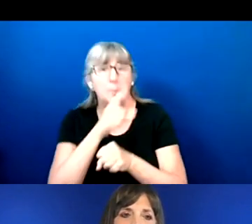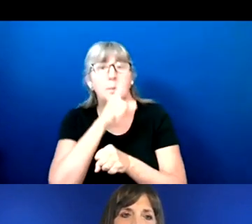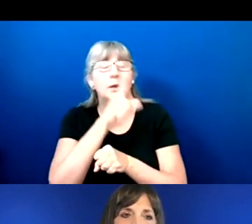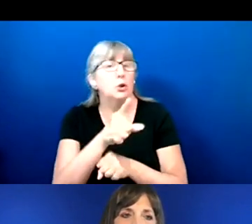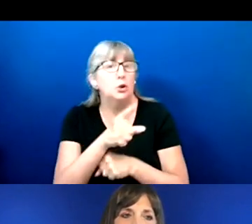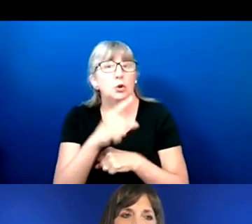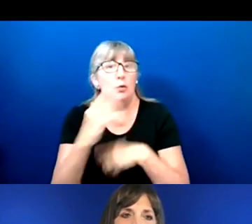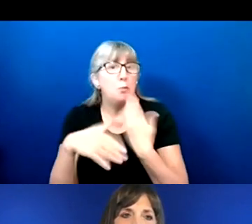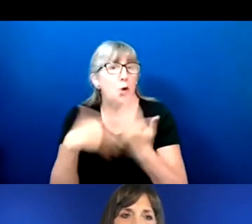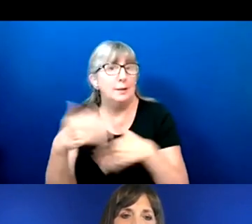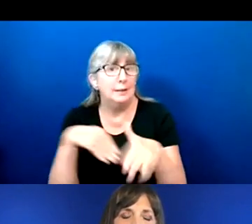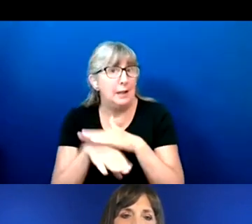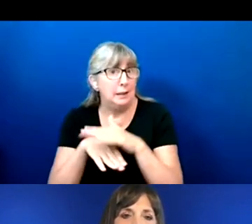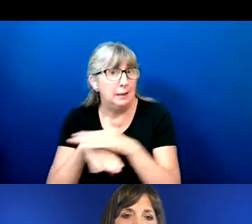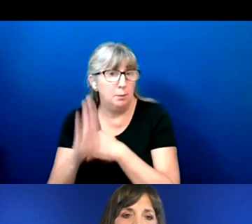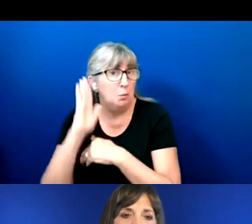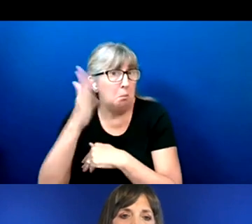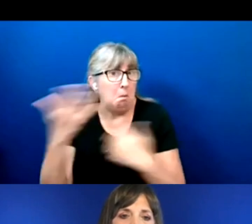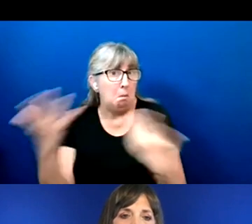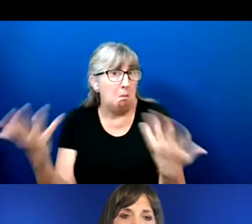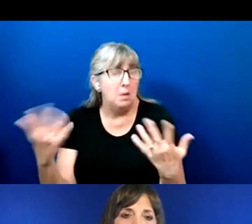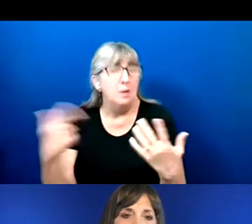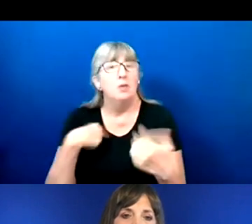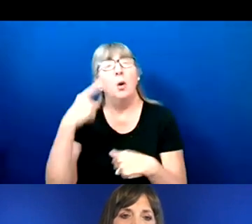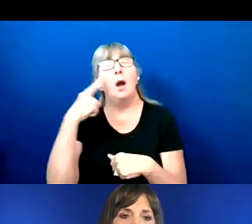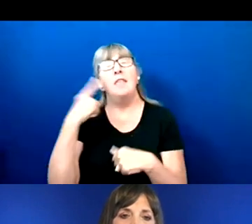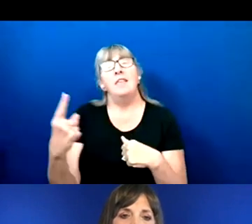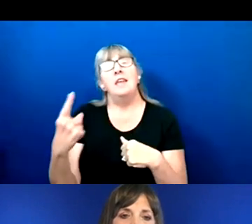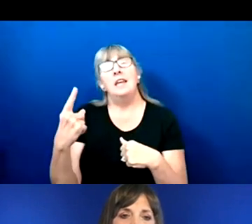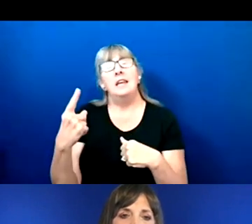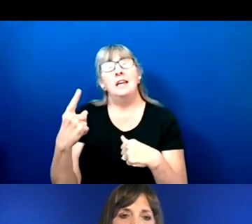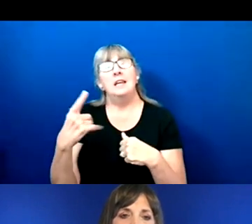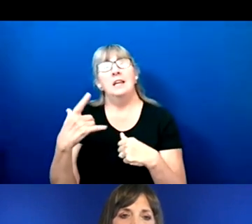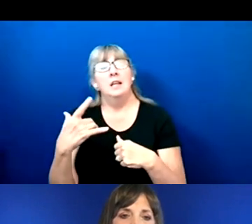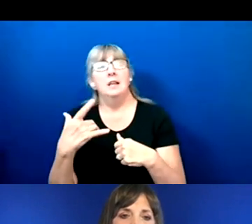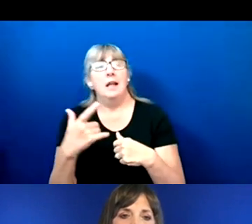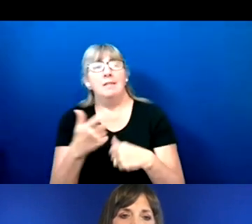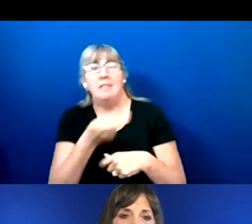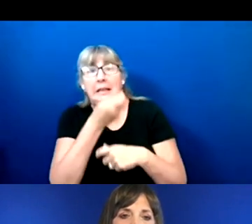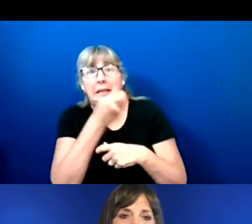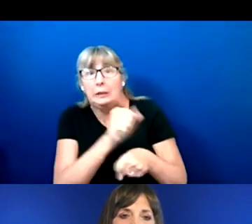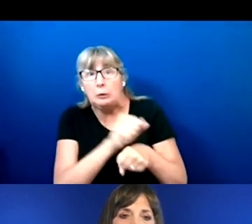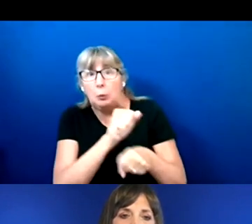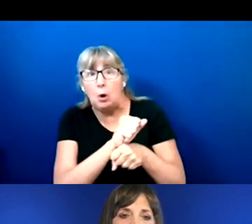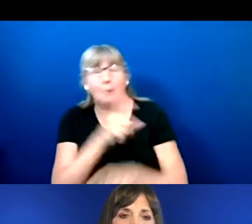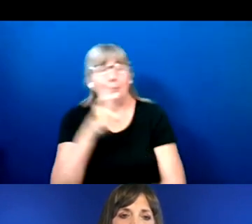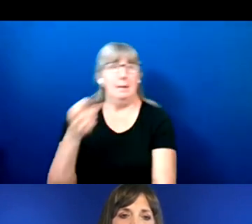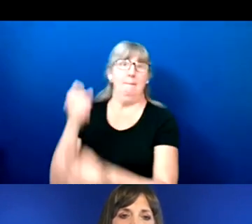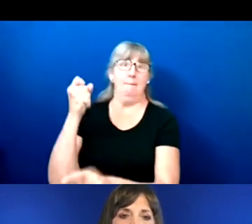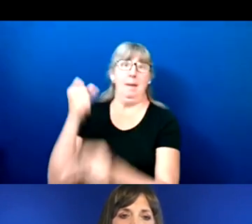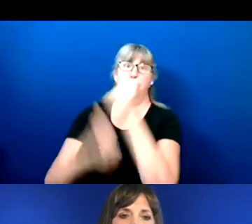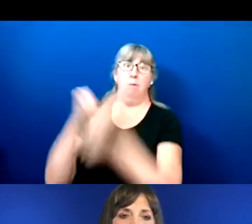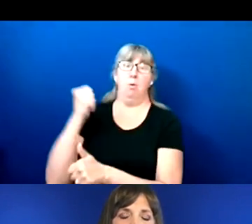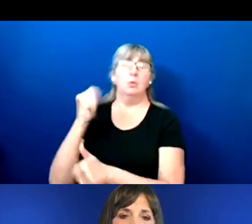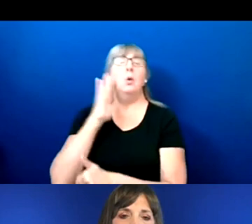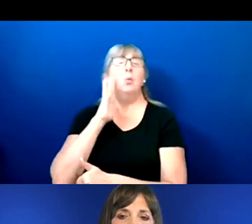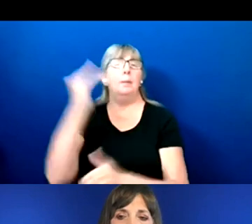So probably the lowest lift with the highest impact would be an awareness and accessibility